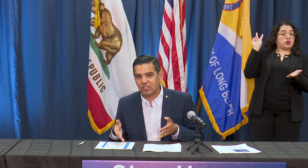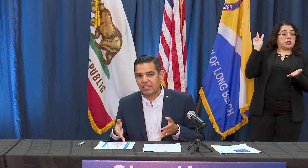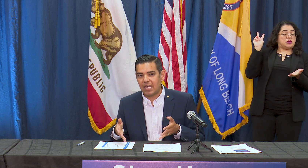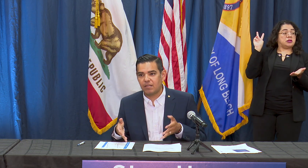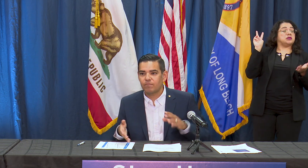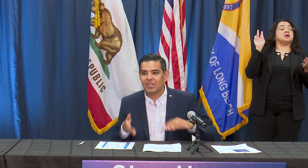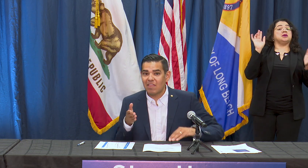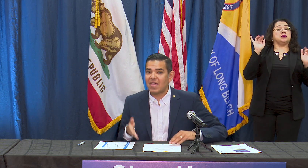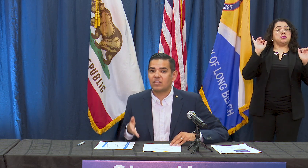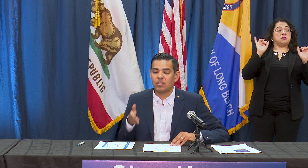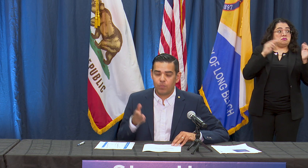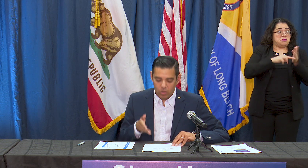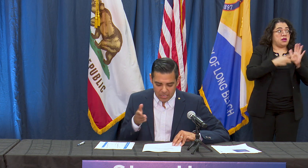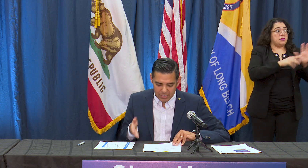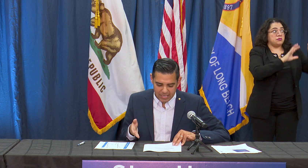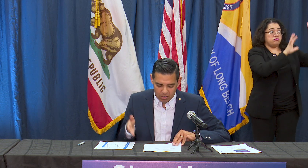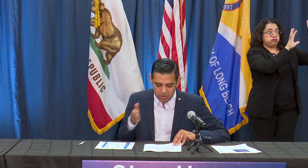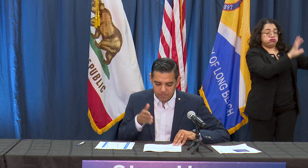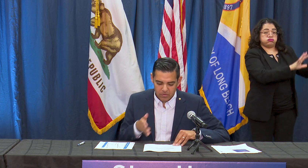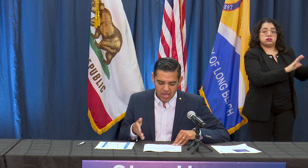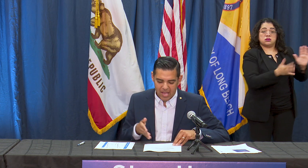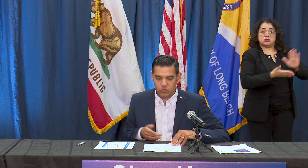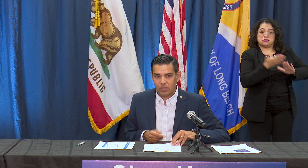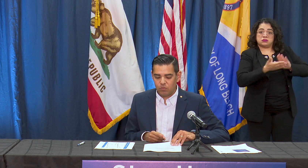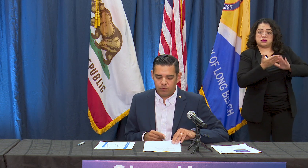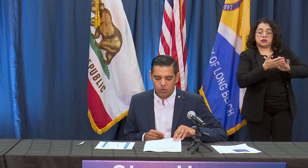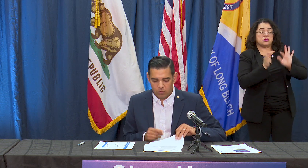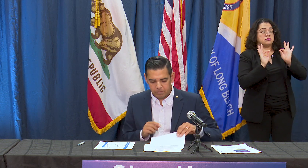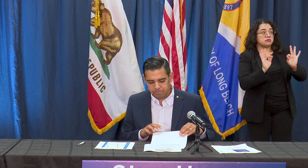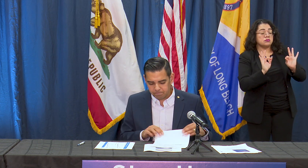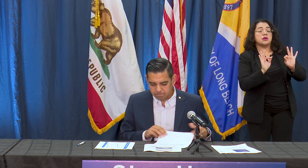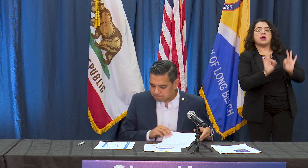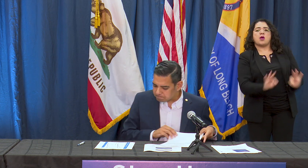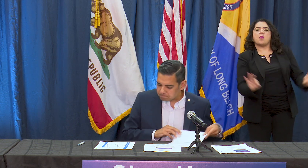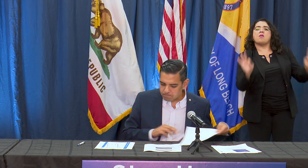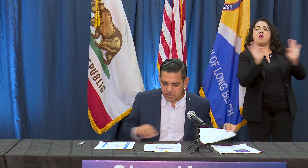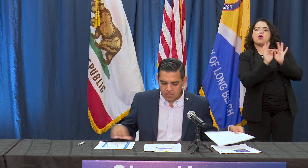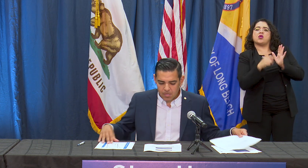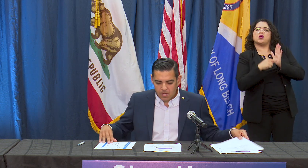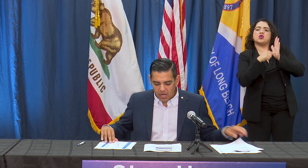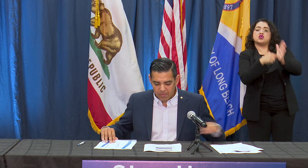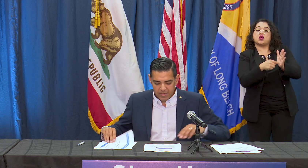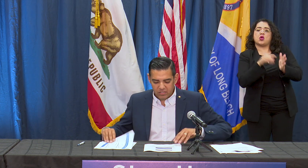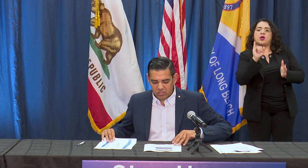it today, and that's an important indicator as we move forward. The next